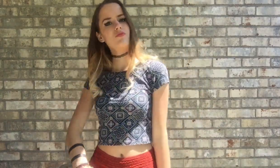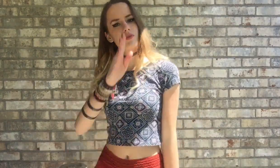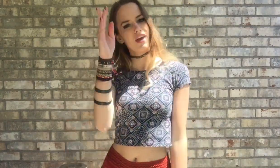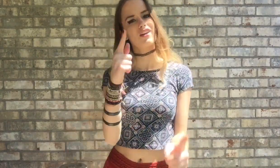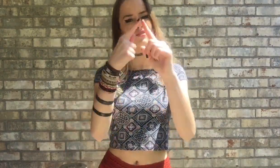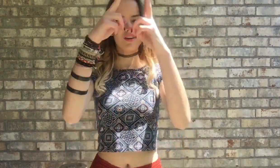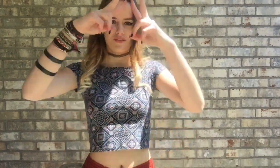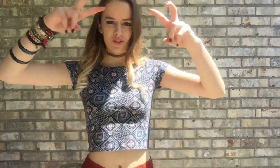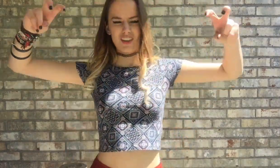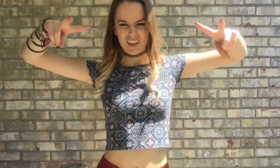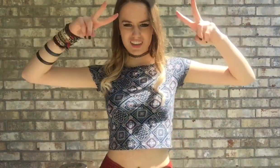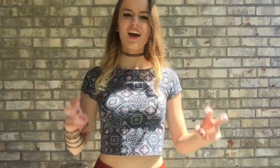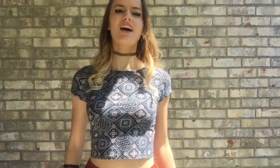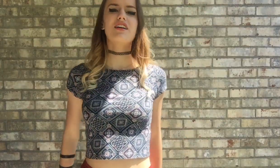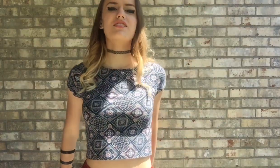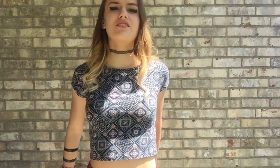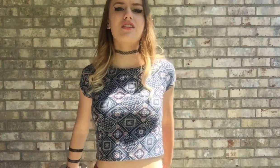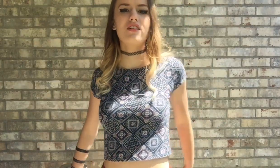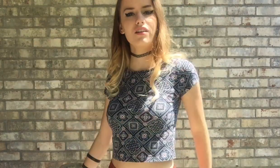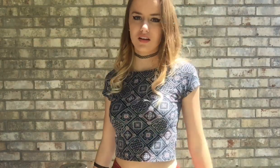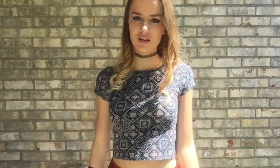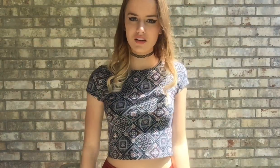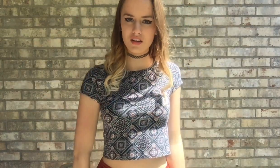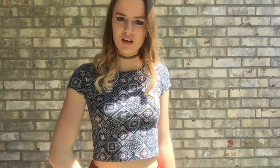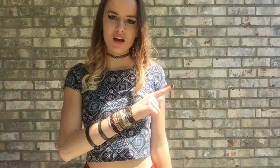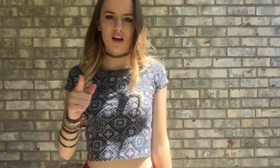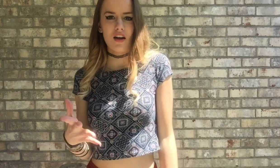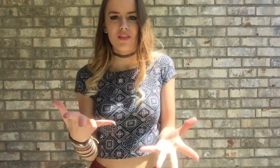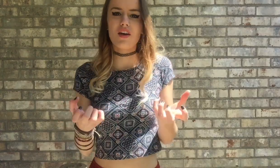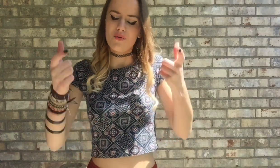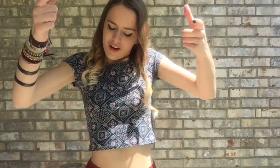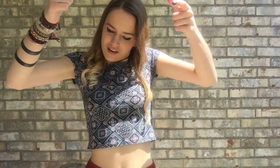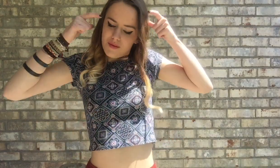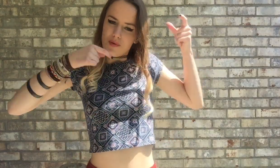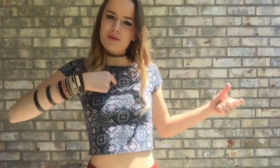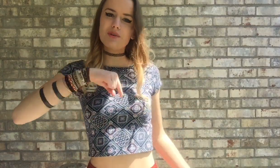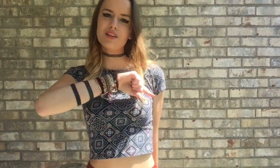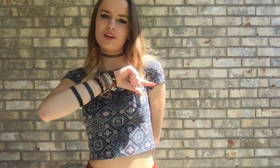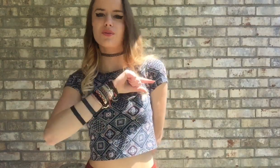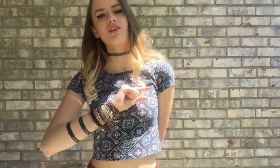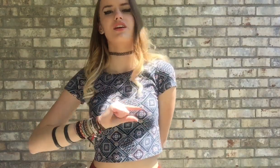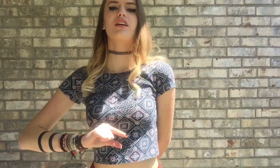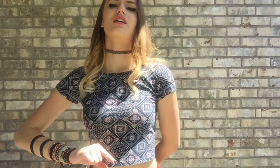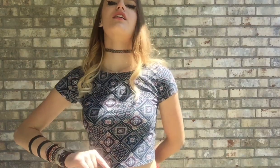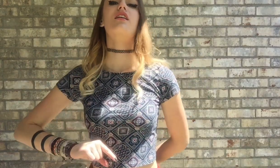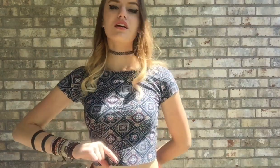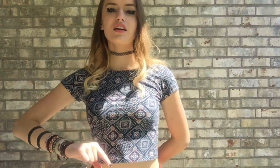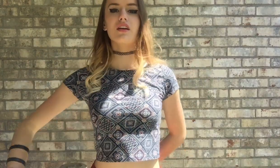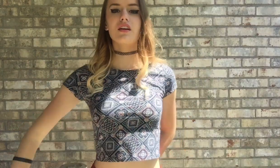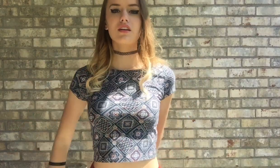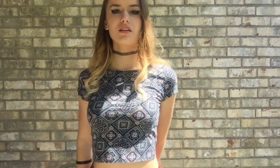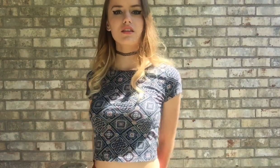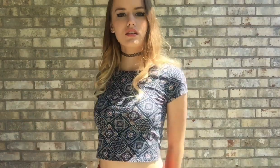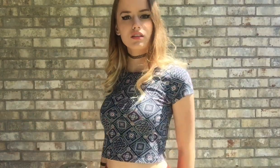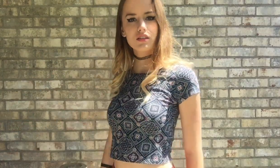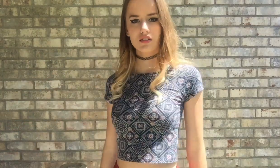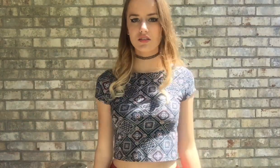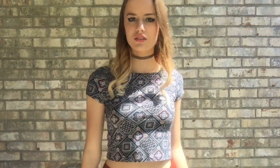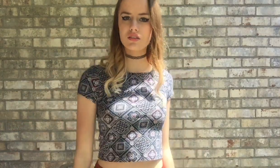I'm headed straight for the castle They wanna make me their queen